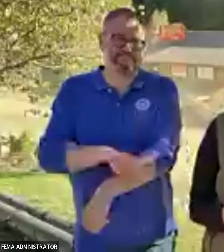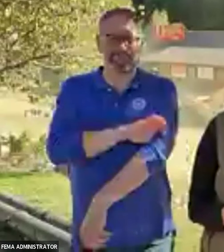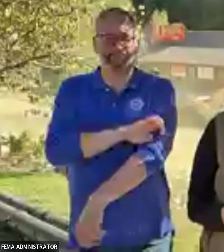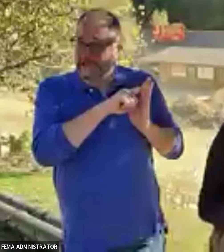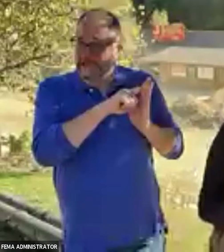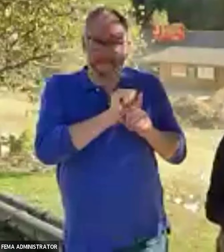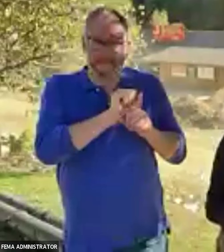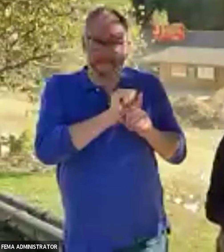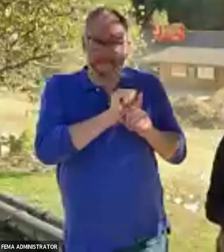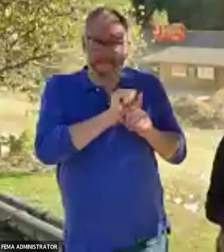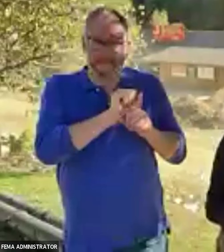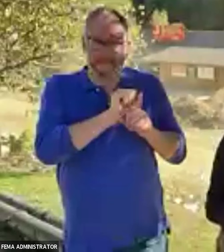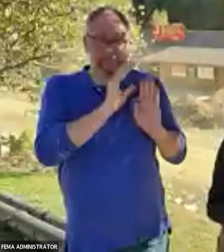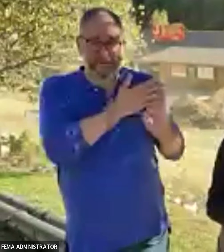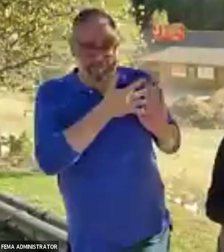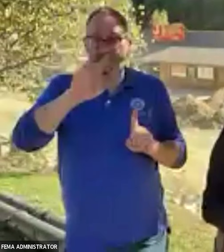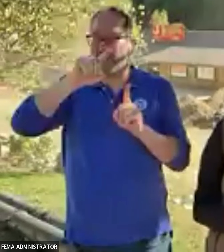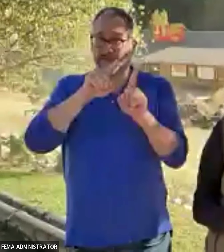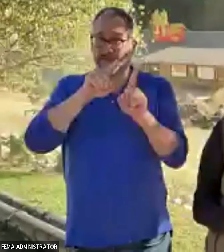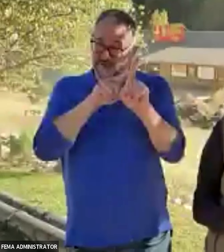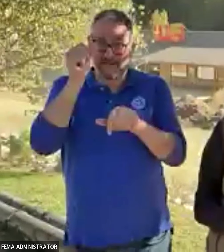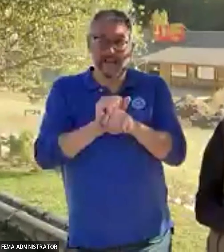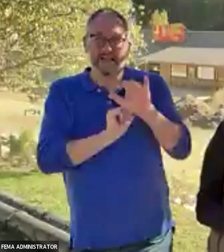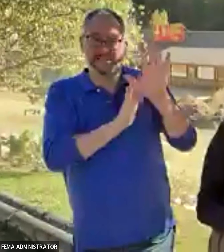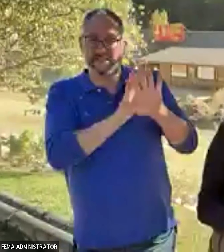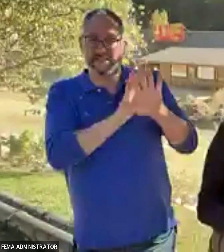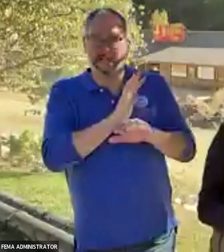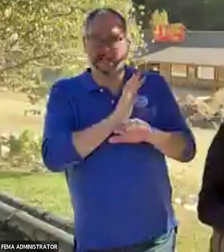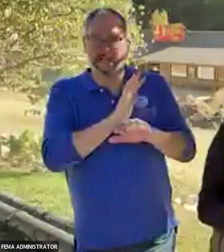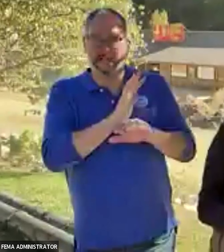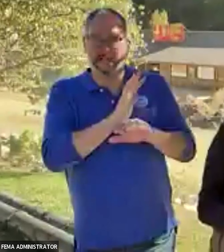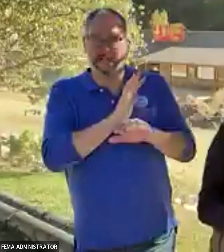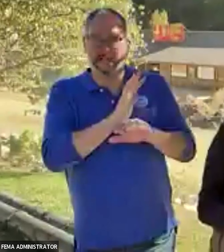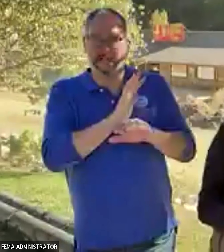He told me how they worked outside the box, doing everything they could to rescue their friends